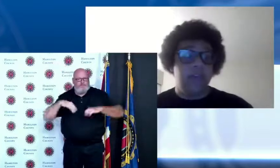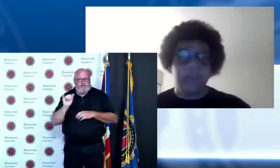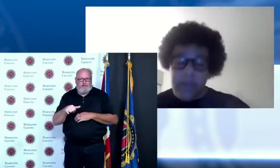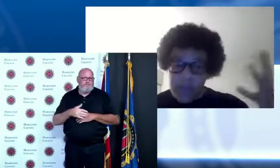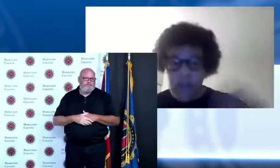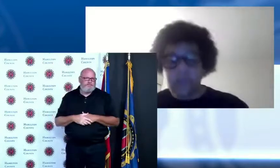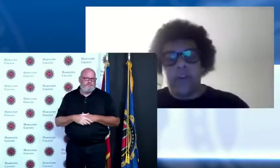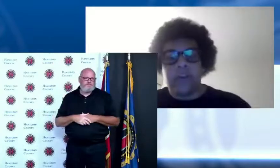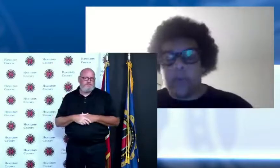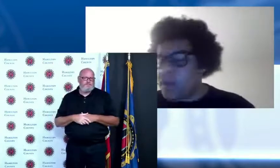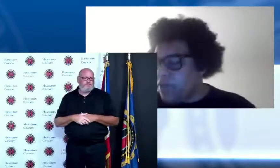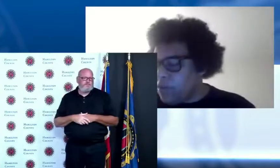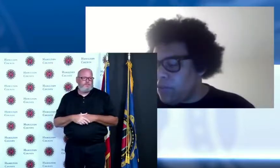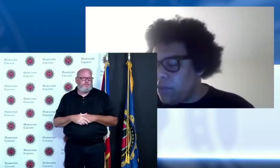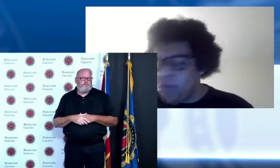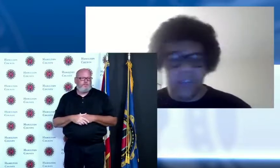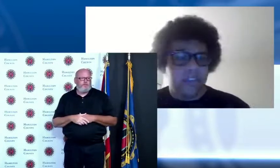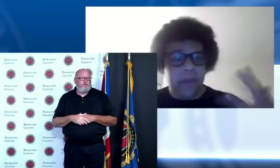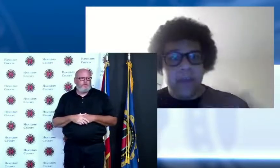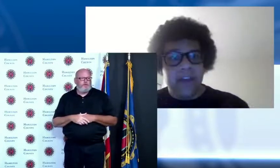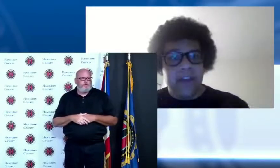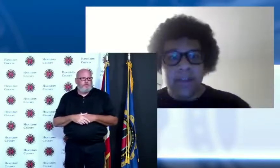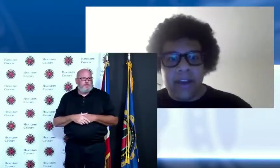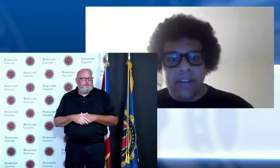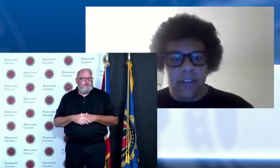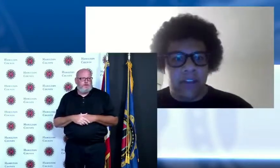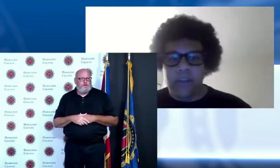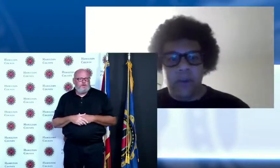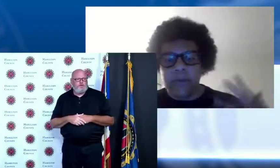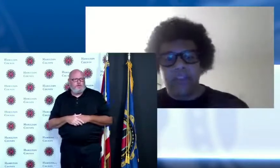and speaking of work working virtually of course that's made my job a lot easier I can just wear